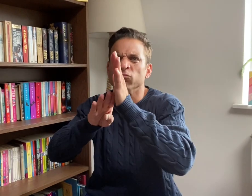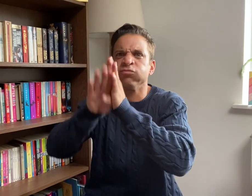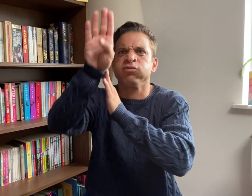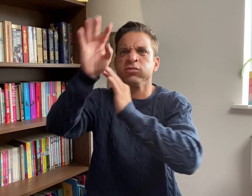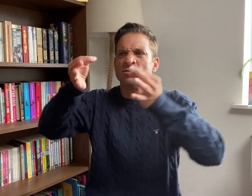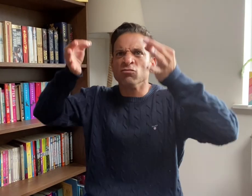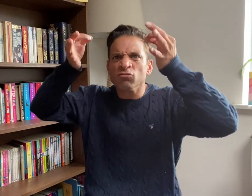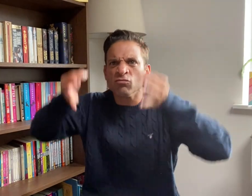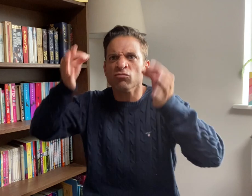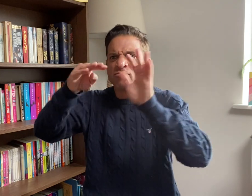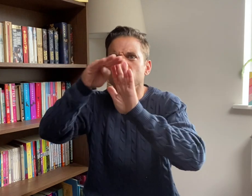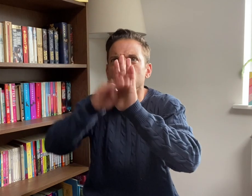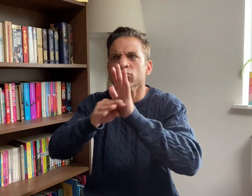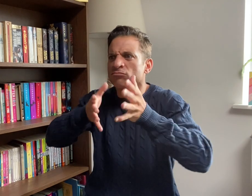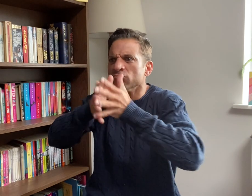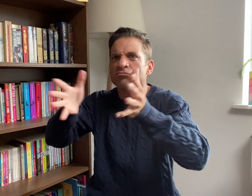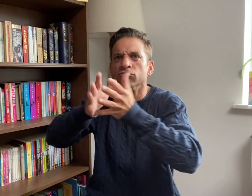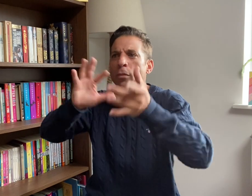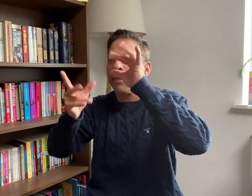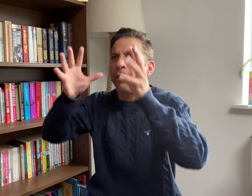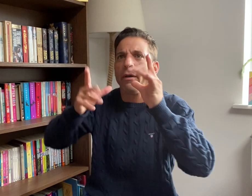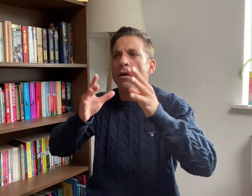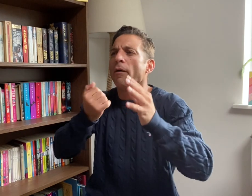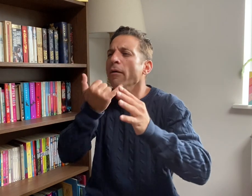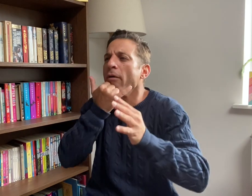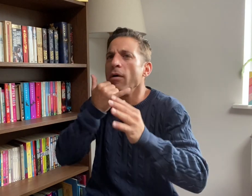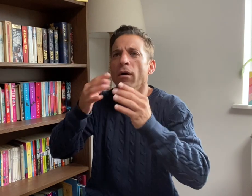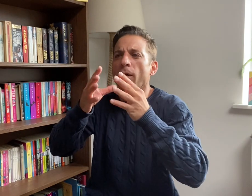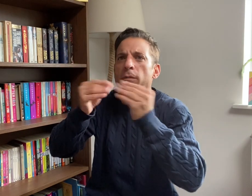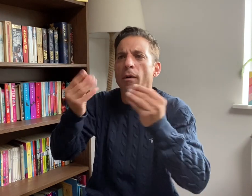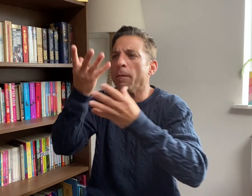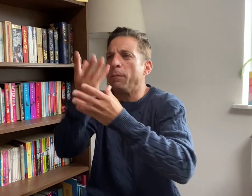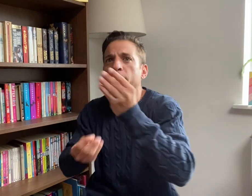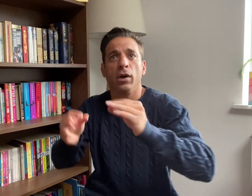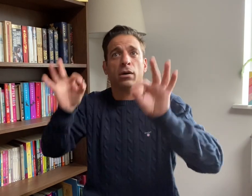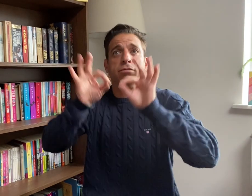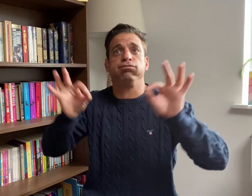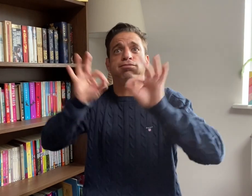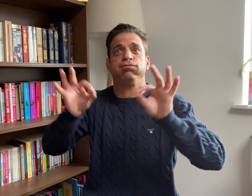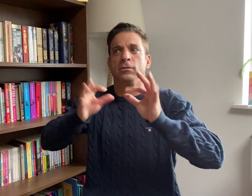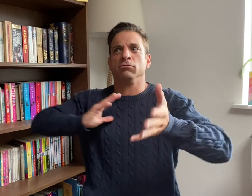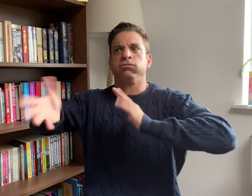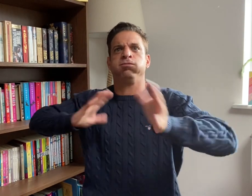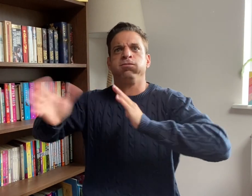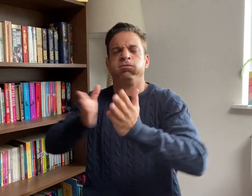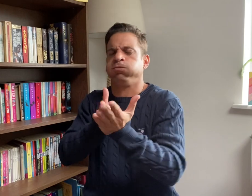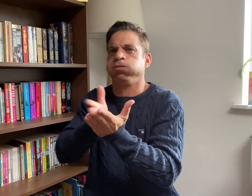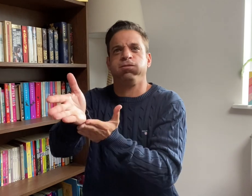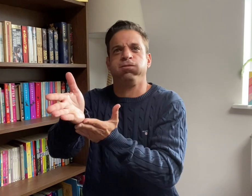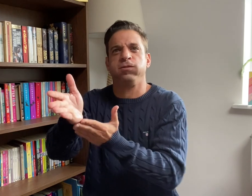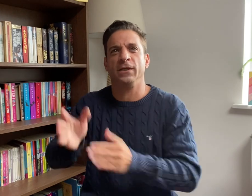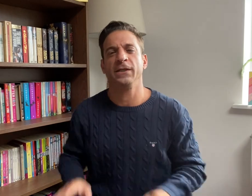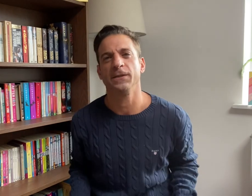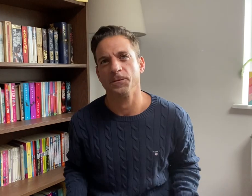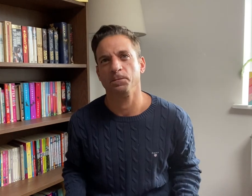accuracy of information being shared.